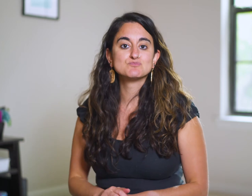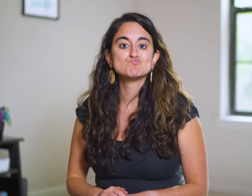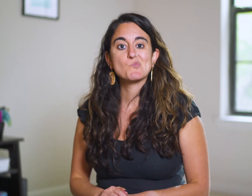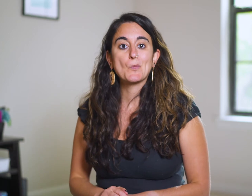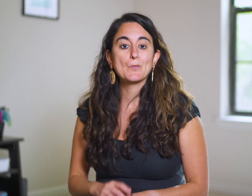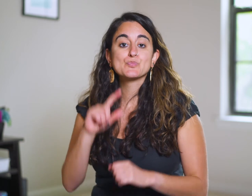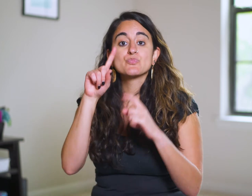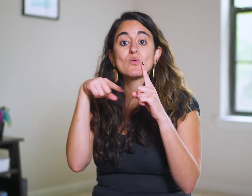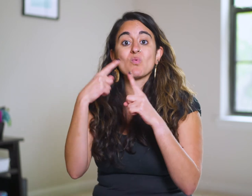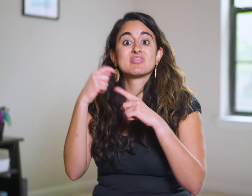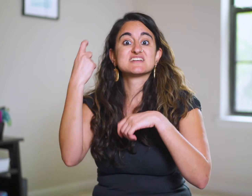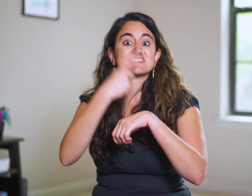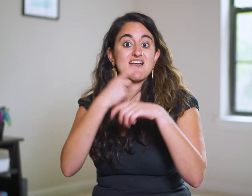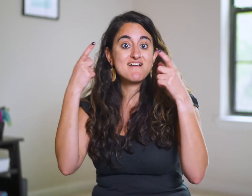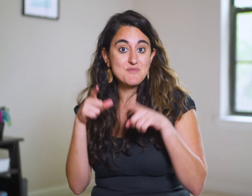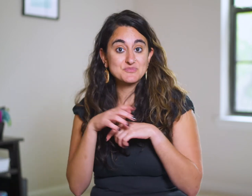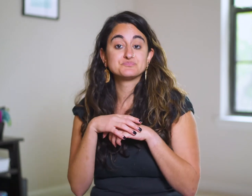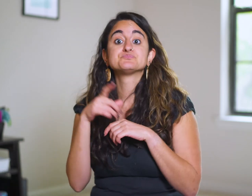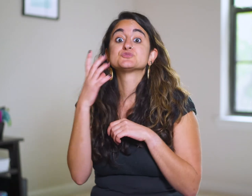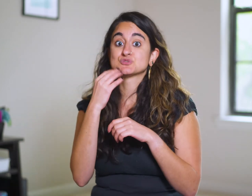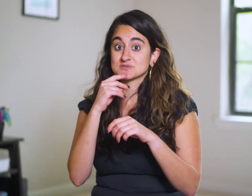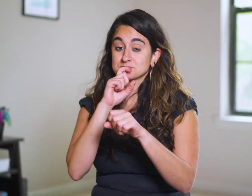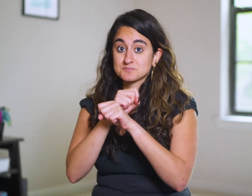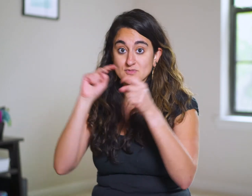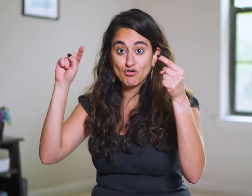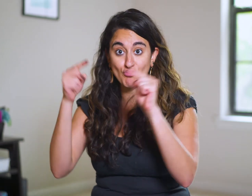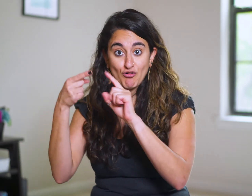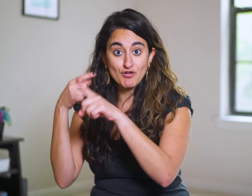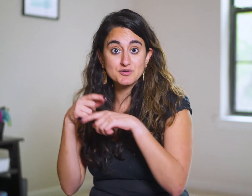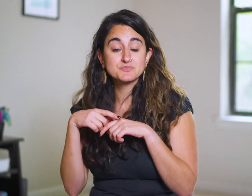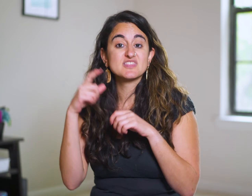When the day comes, the Jews are attacked,